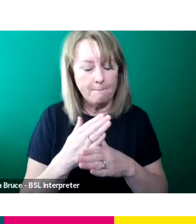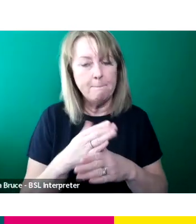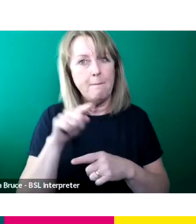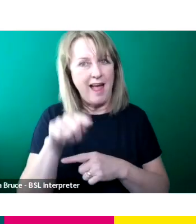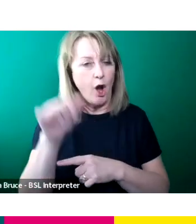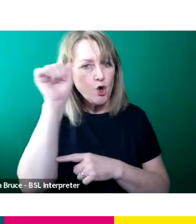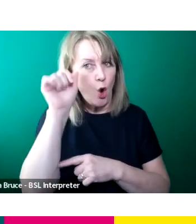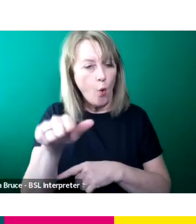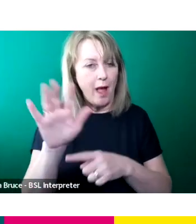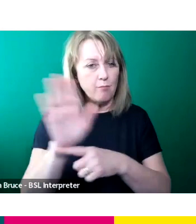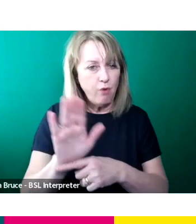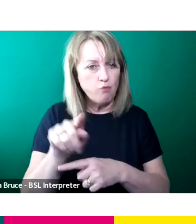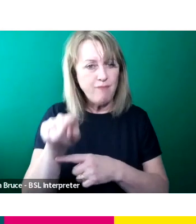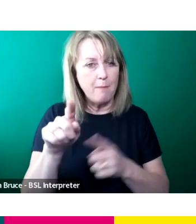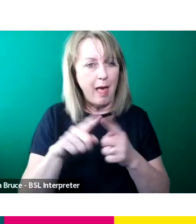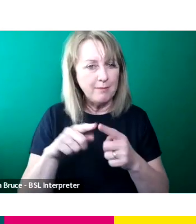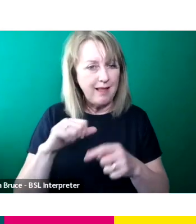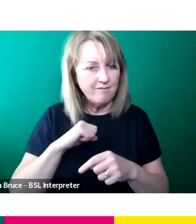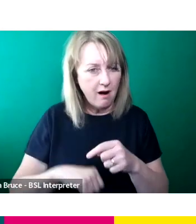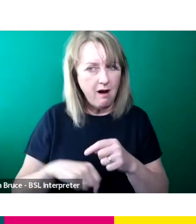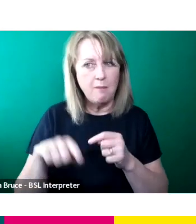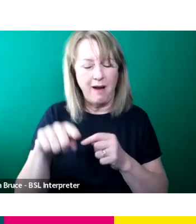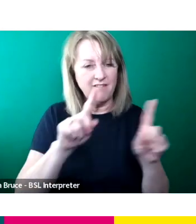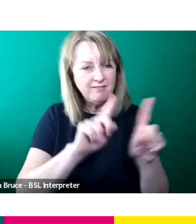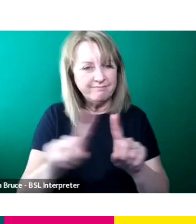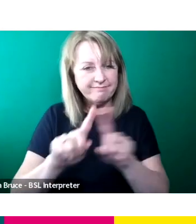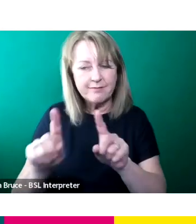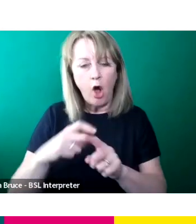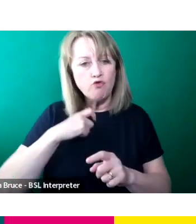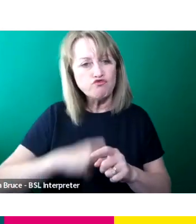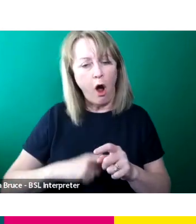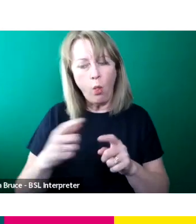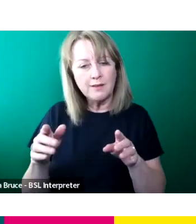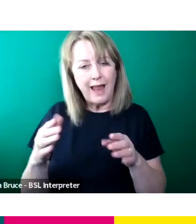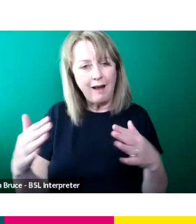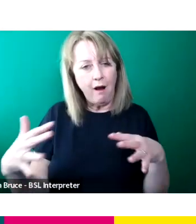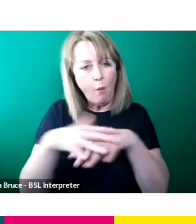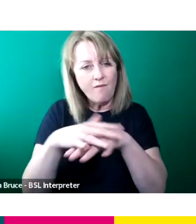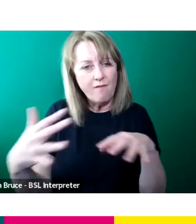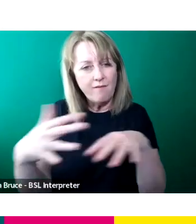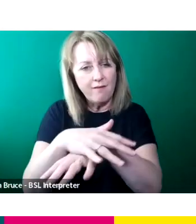a few of similar roles, which crossover that it would be a good role for me to go for and here I am.